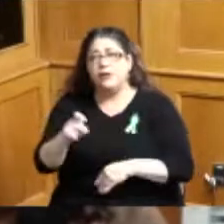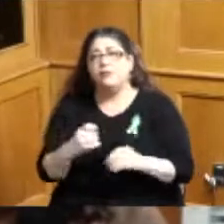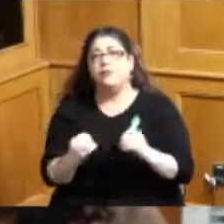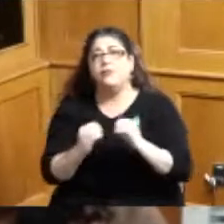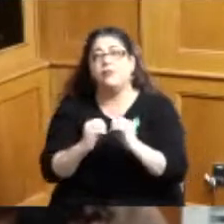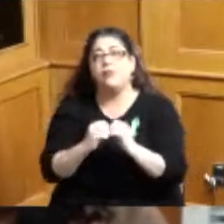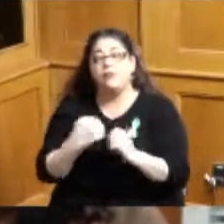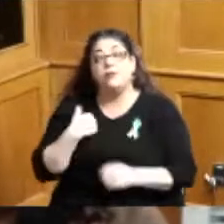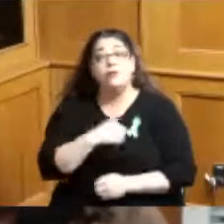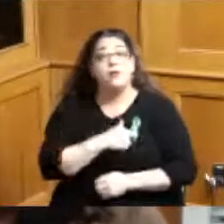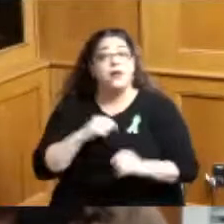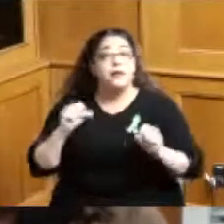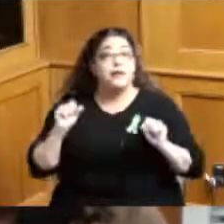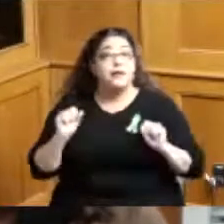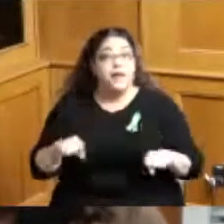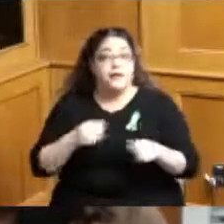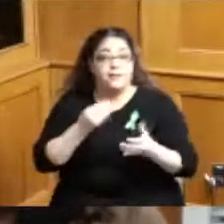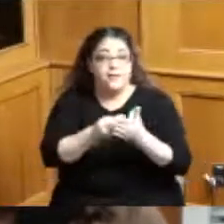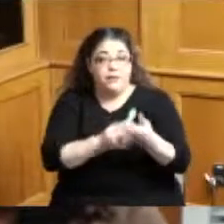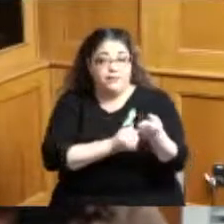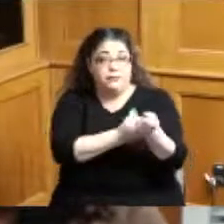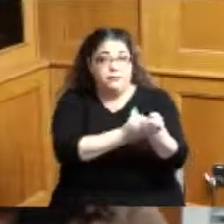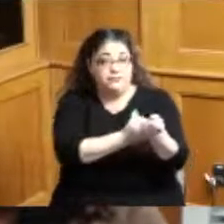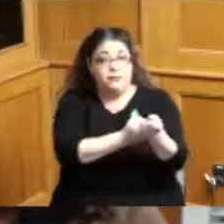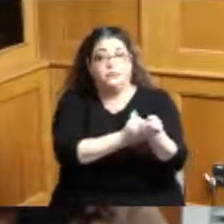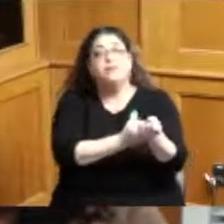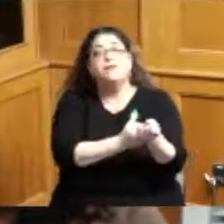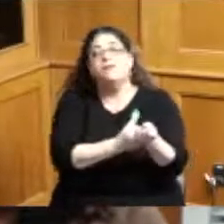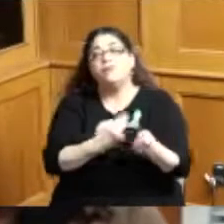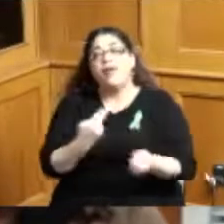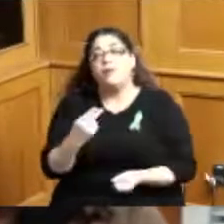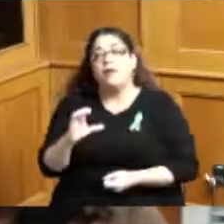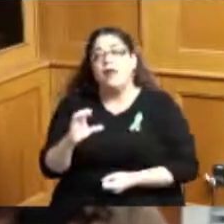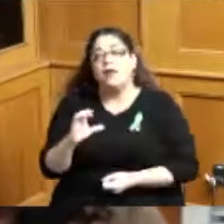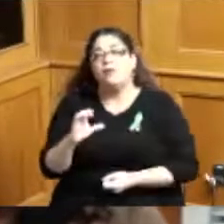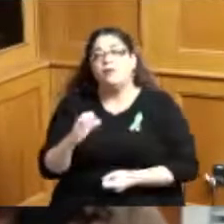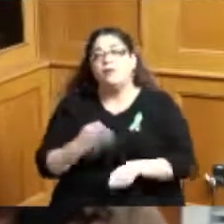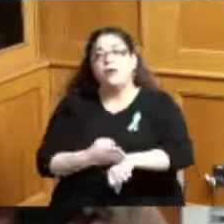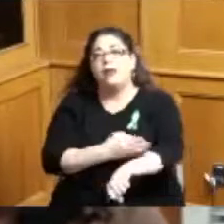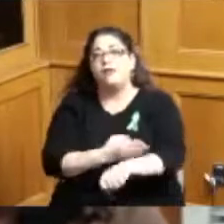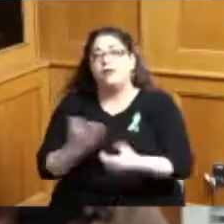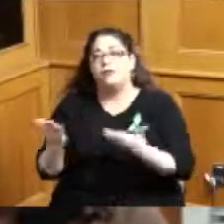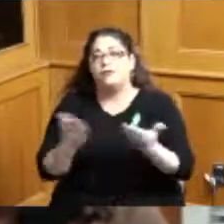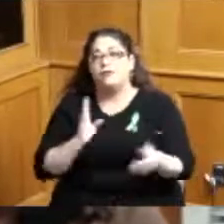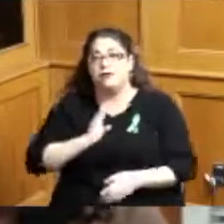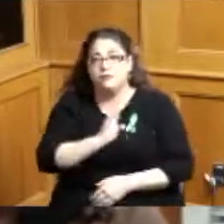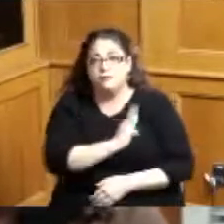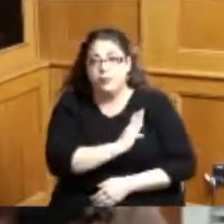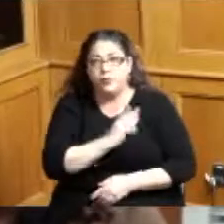been able to fund at the Hamilton County Mental Health and Recovery Services Board since 2009